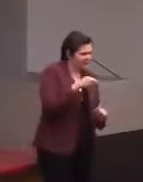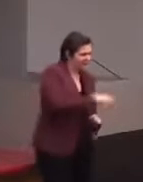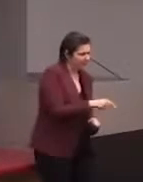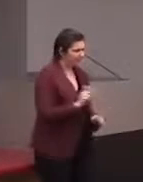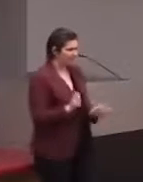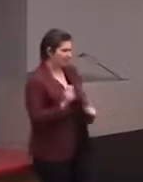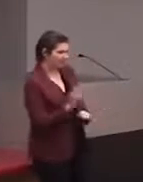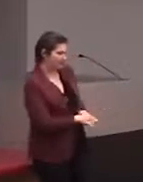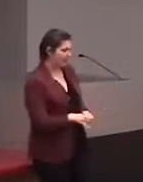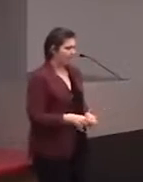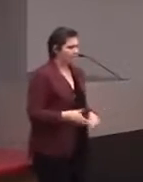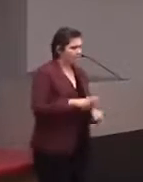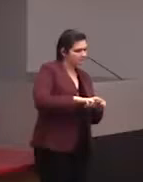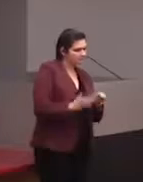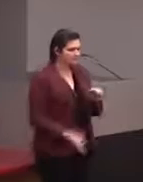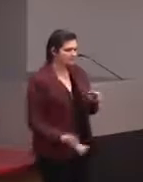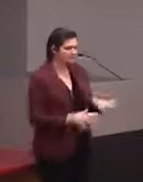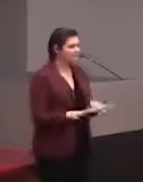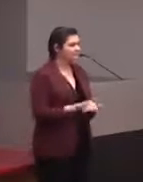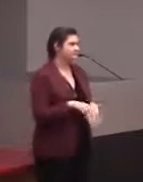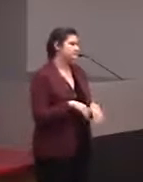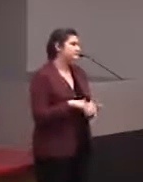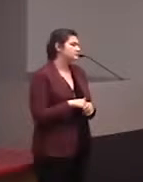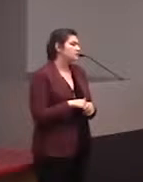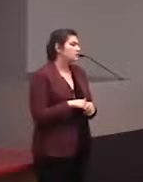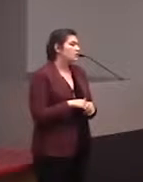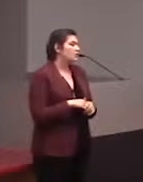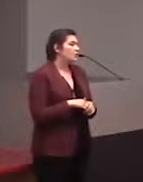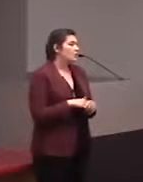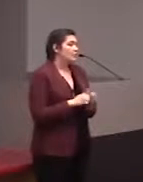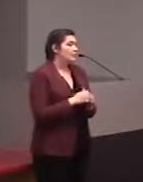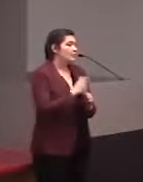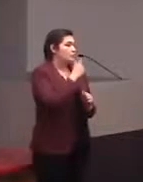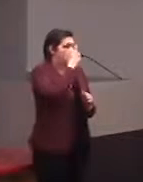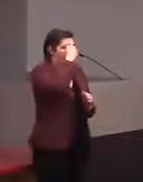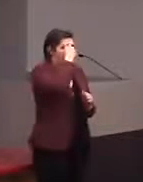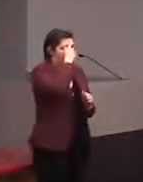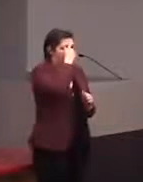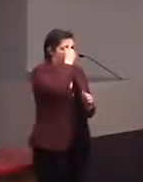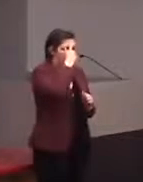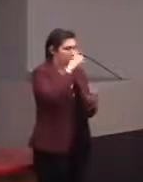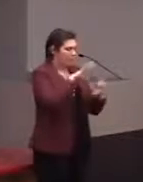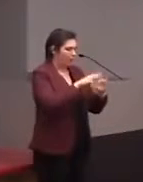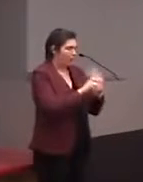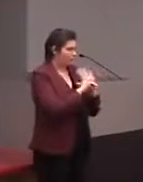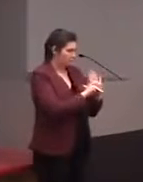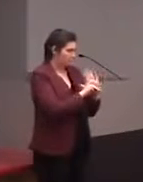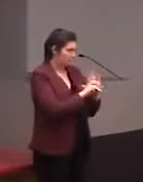You know, tweak the system. With the brain, we actually took it to this, the brain model, we took it